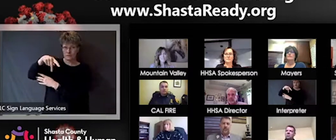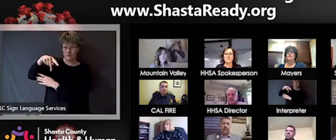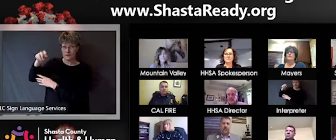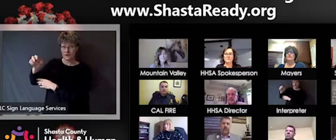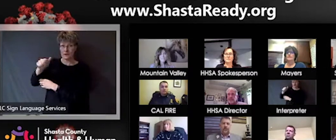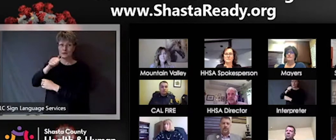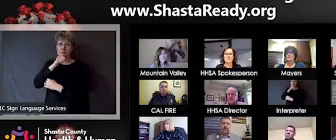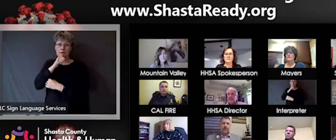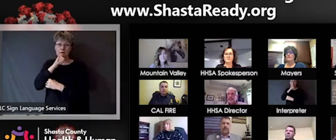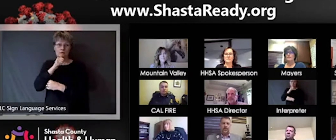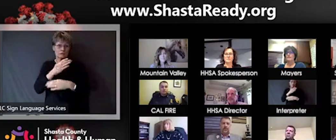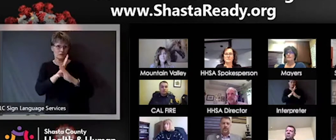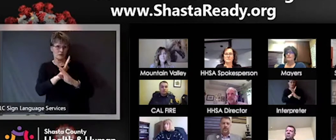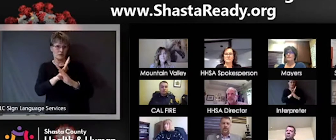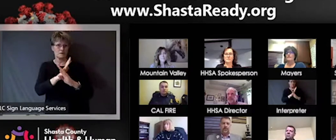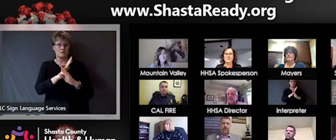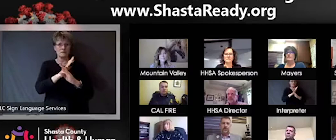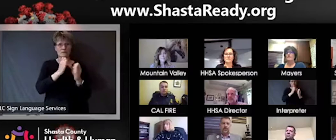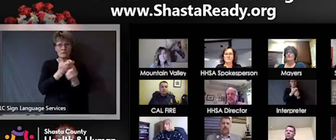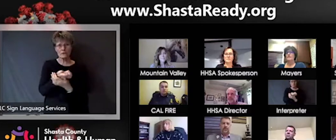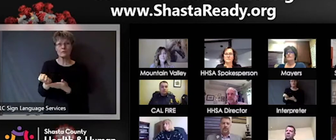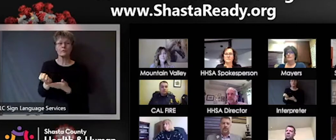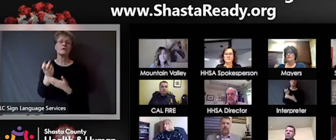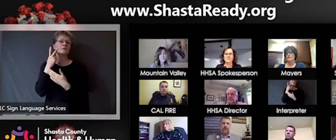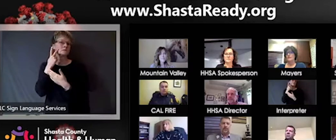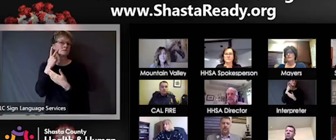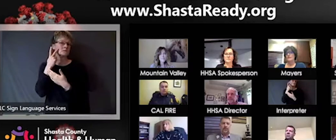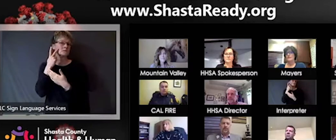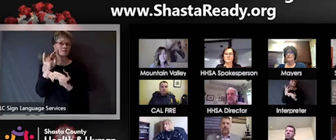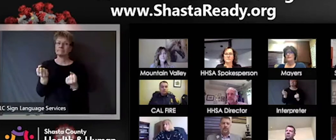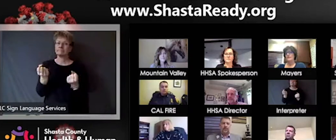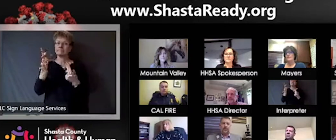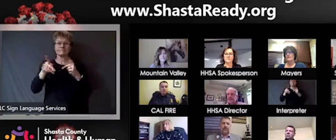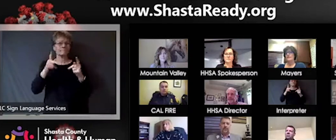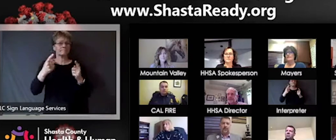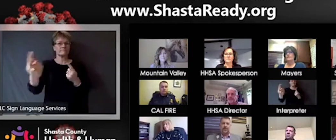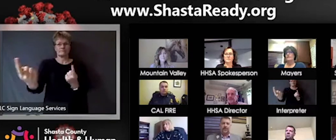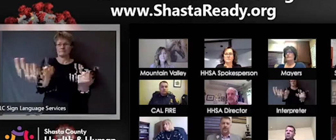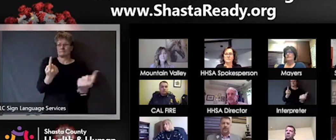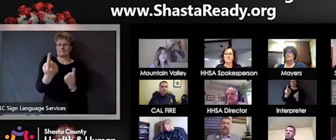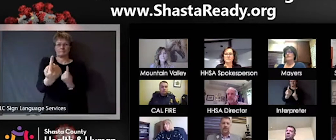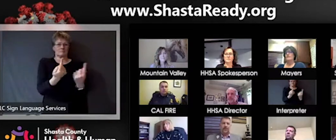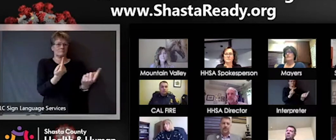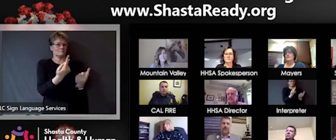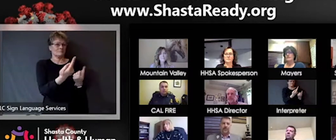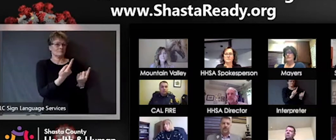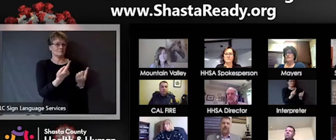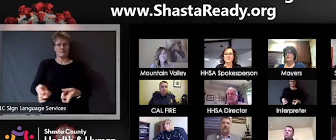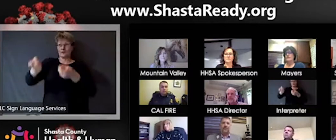stepping up and making everything from masks to gowns and similar to to other